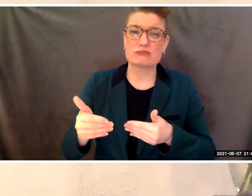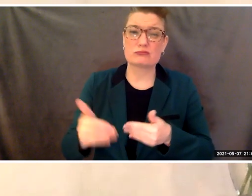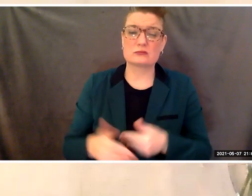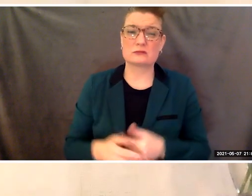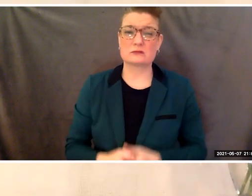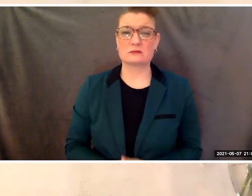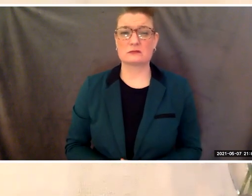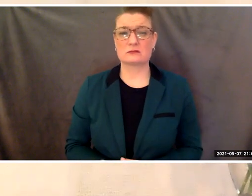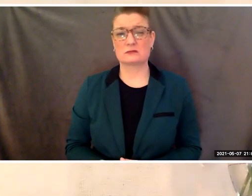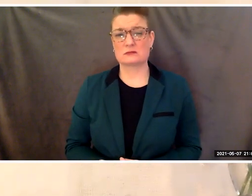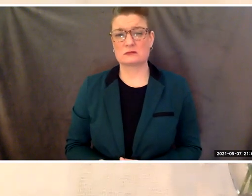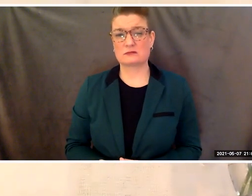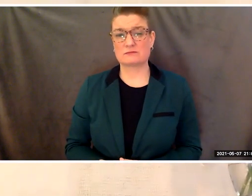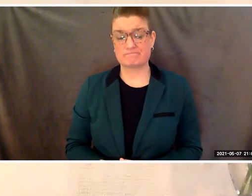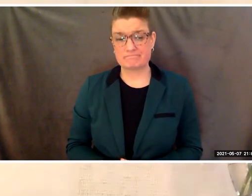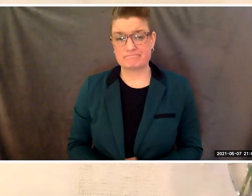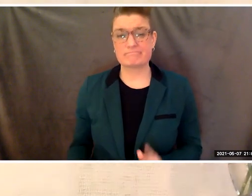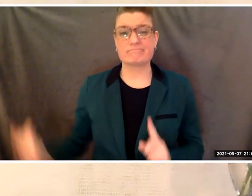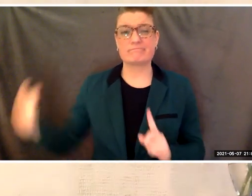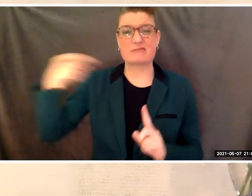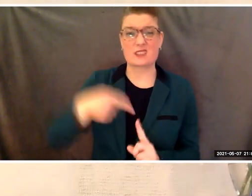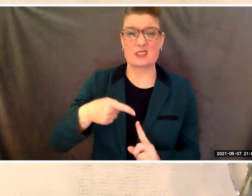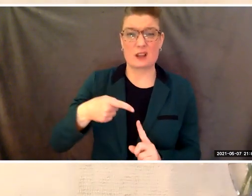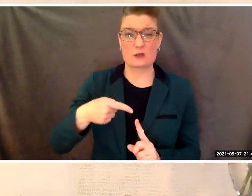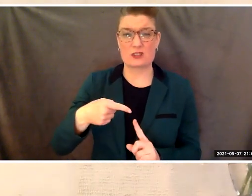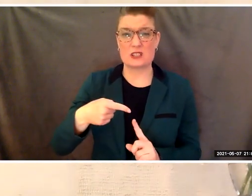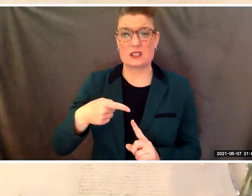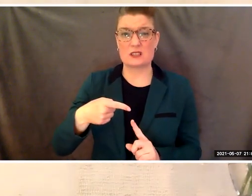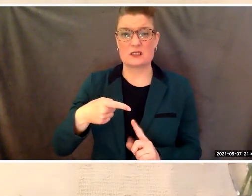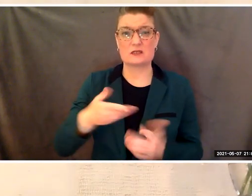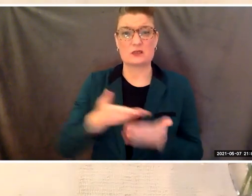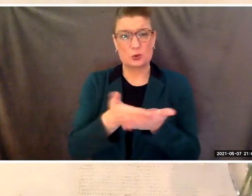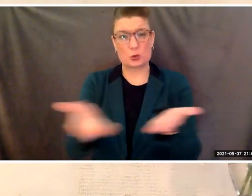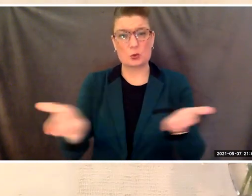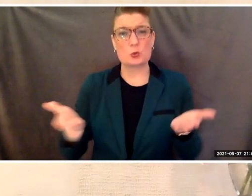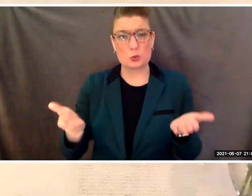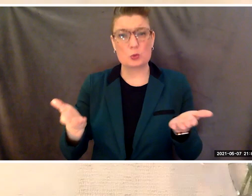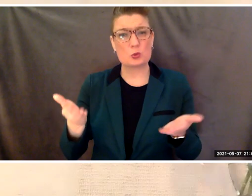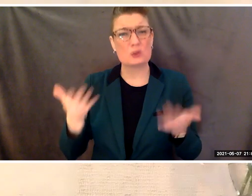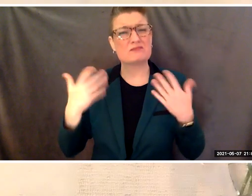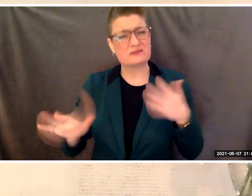In summary, you have all been through so much,